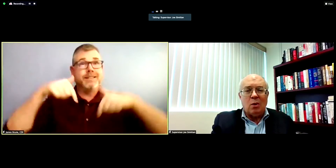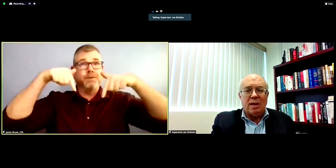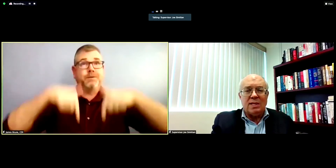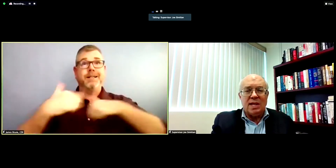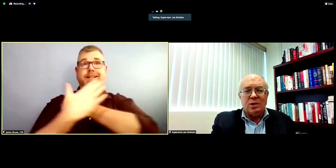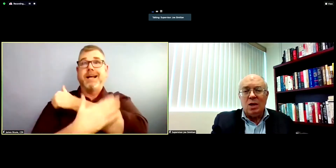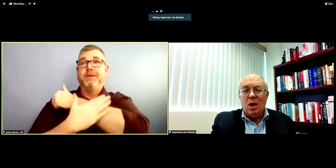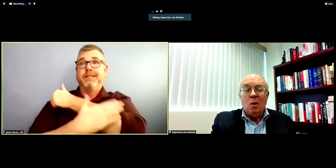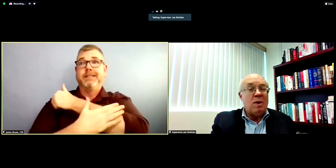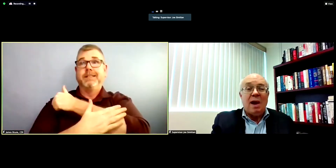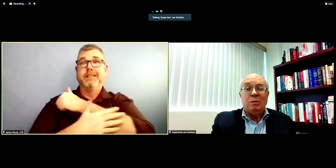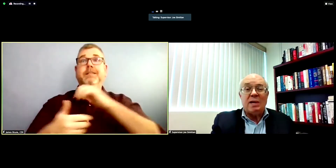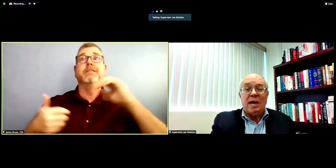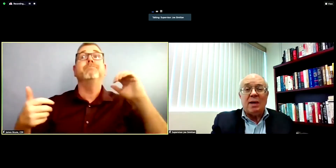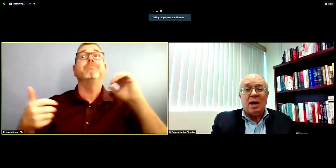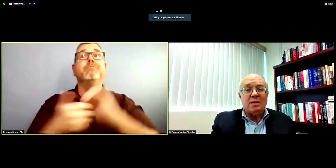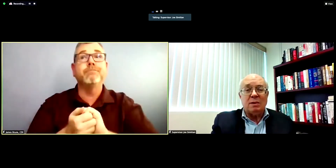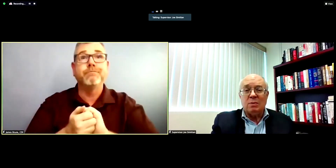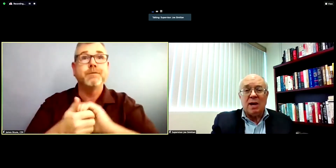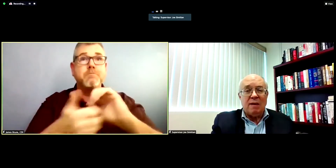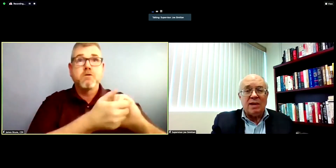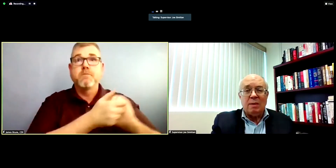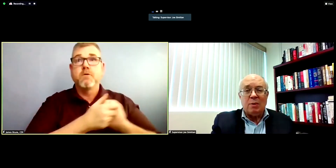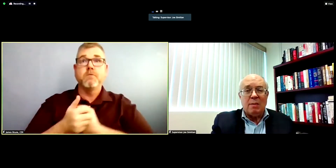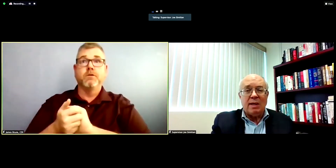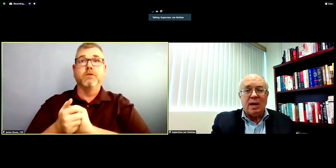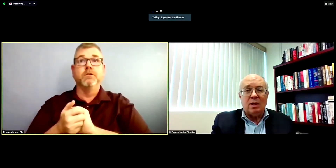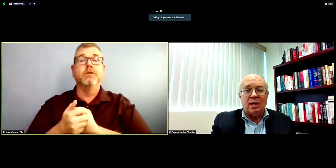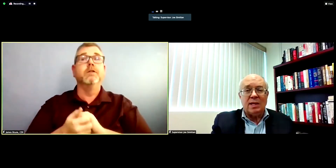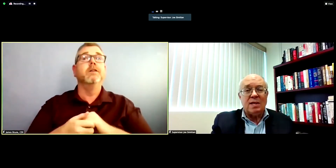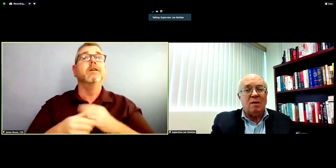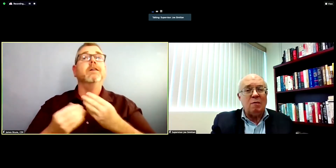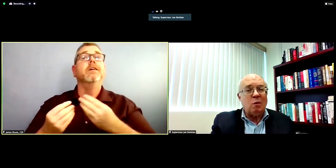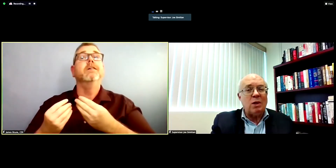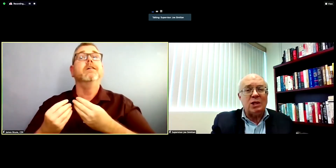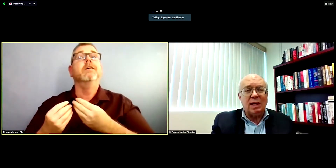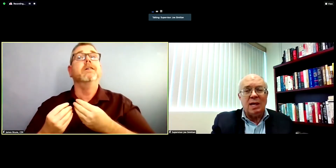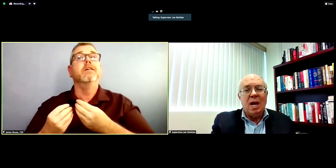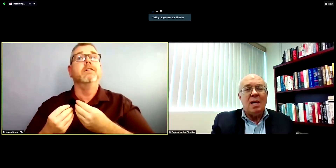own organization. We have three county hospitals. We have nine primary care clinics, unfortunately,